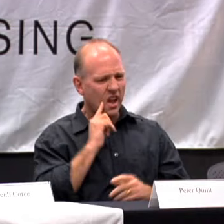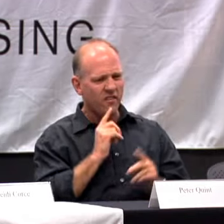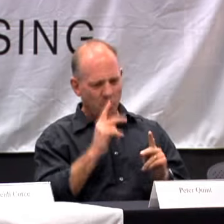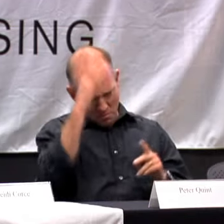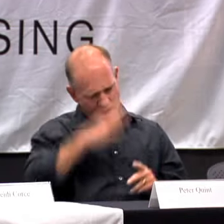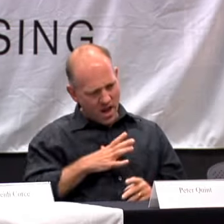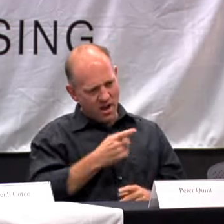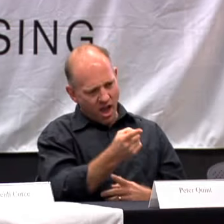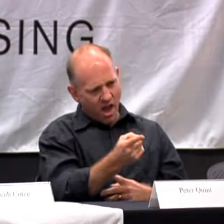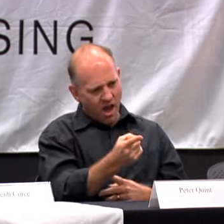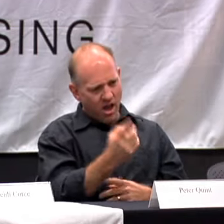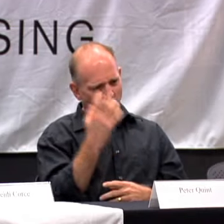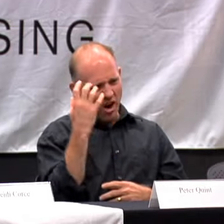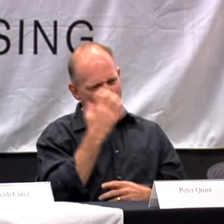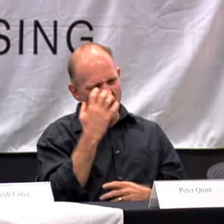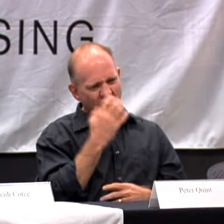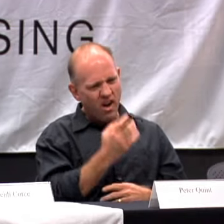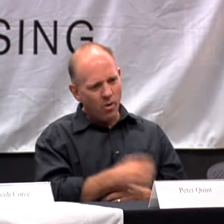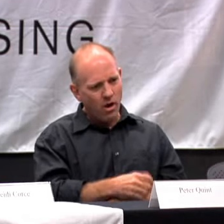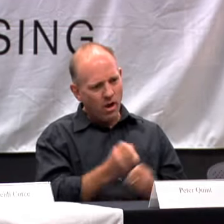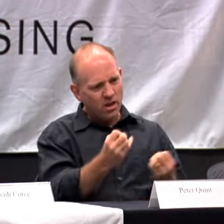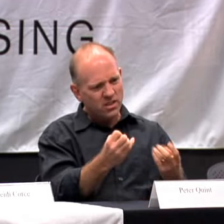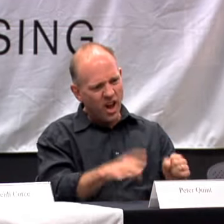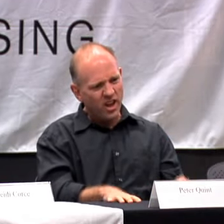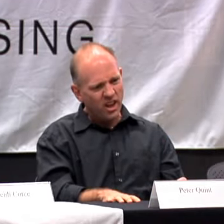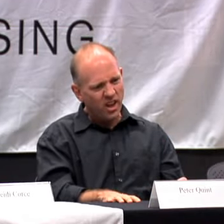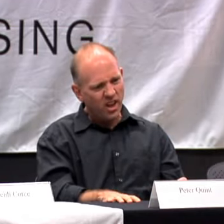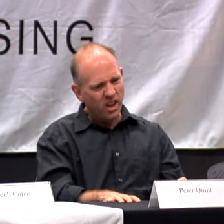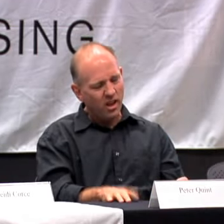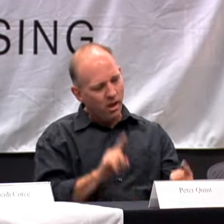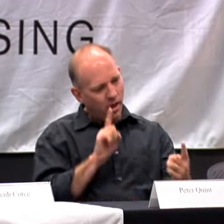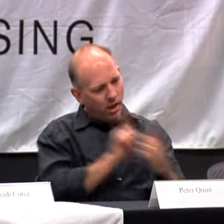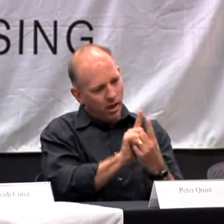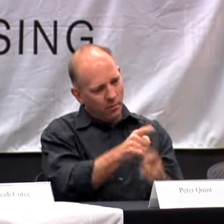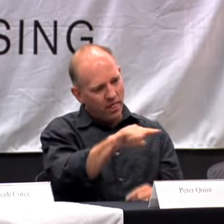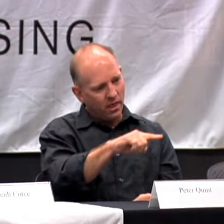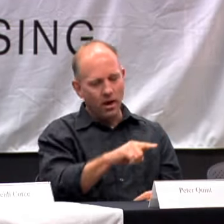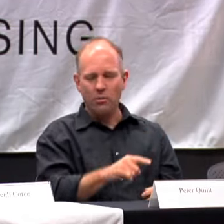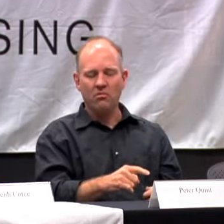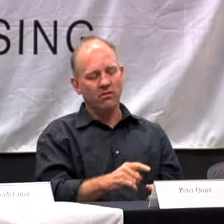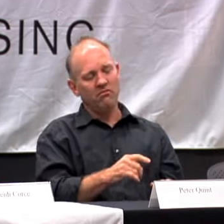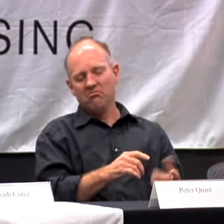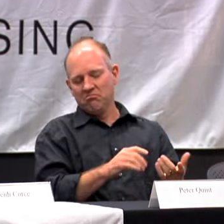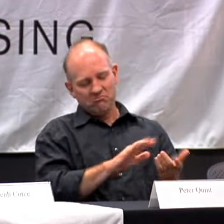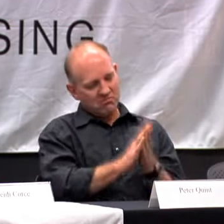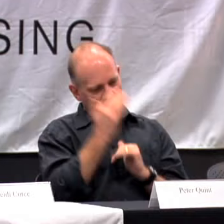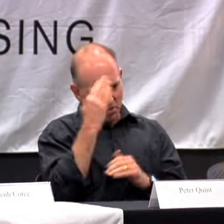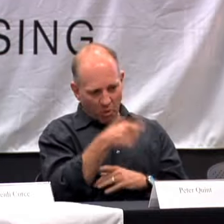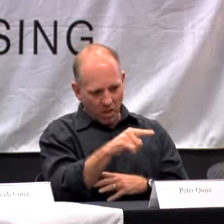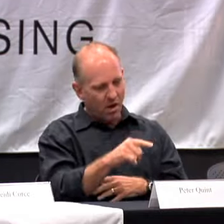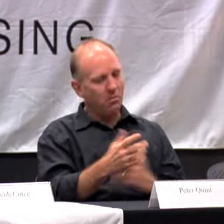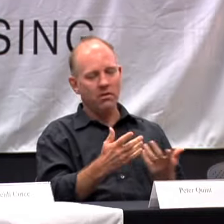I WAS BY MYSELF AND I NOTICED TWO DEAF MEN SIGNING TO EACH OTHER.